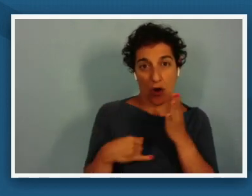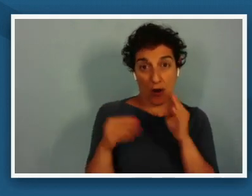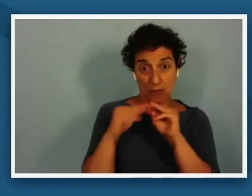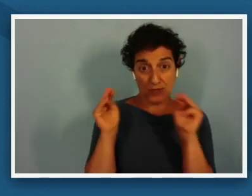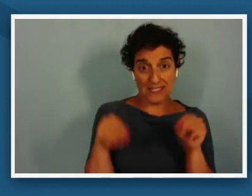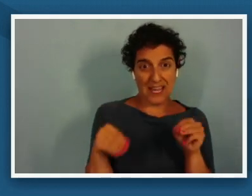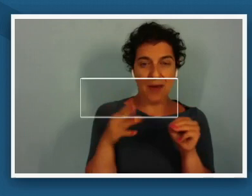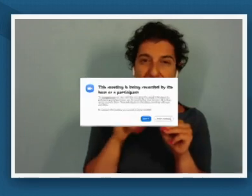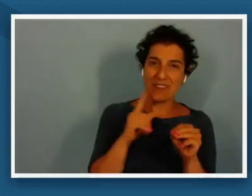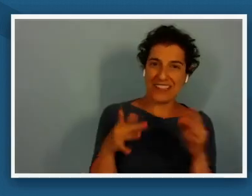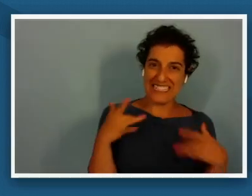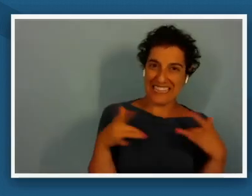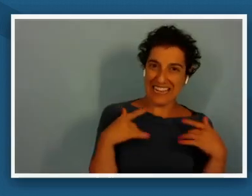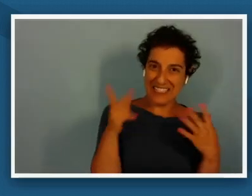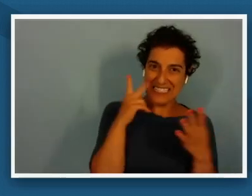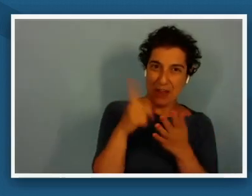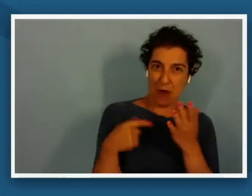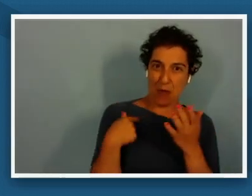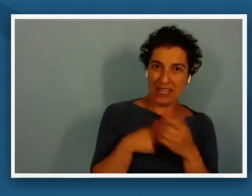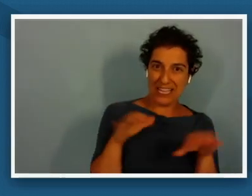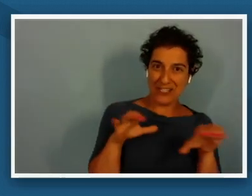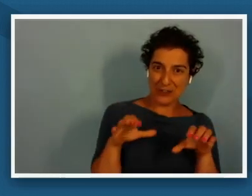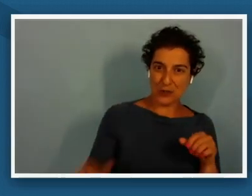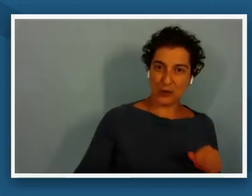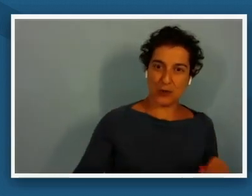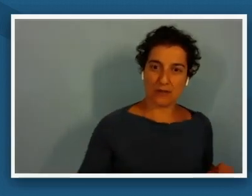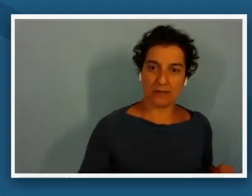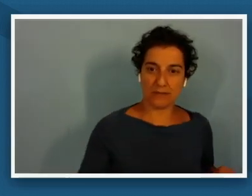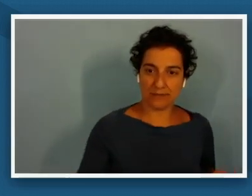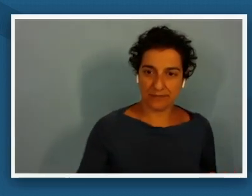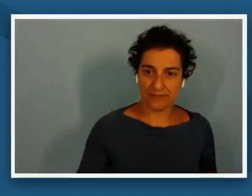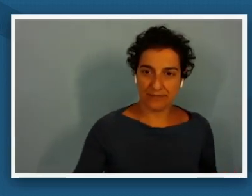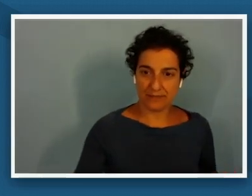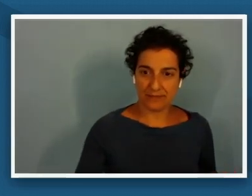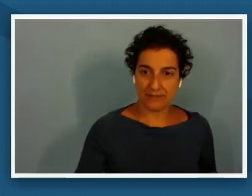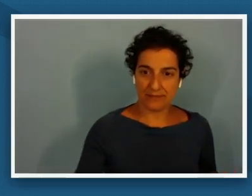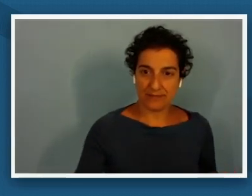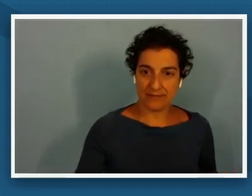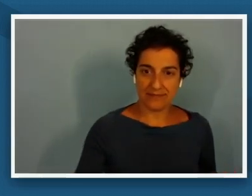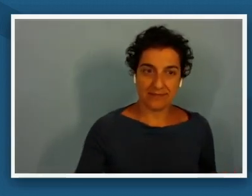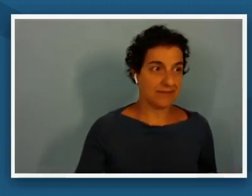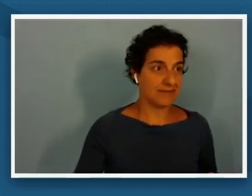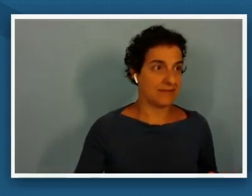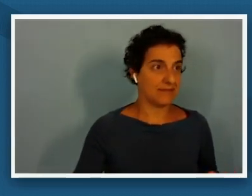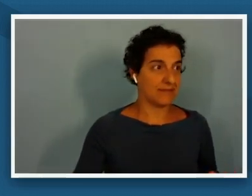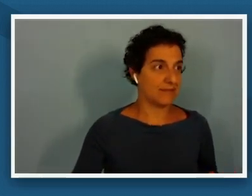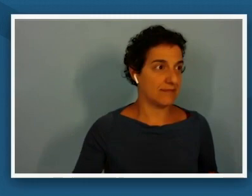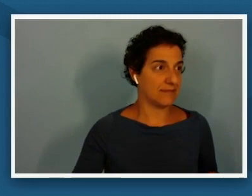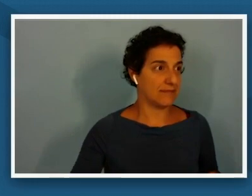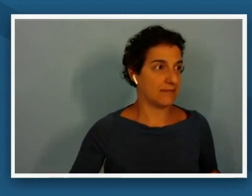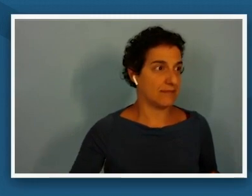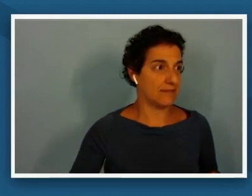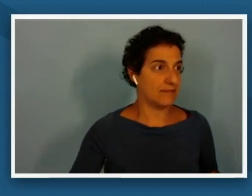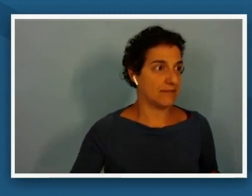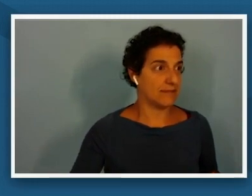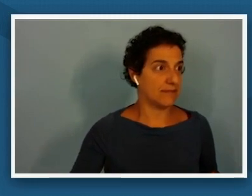to see what we can do together in progress in in this setting